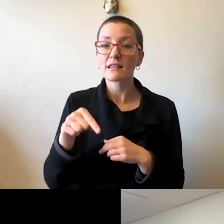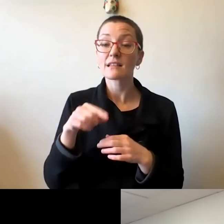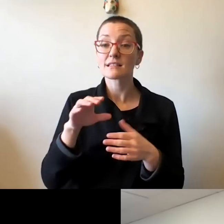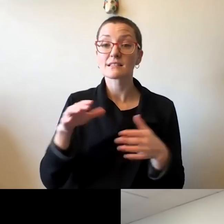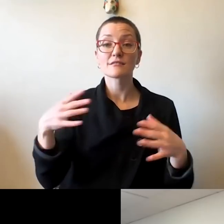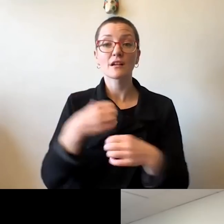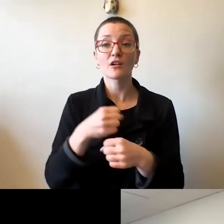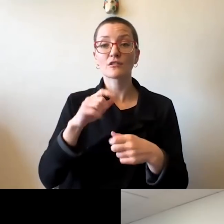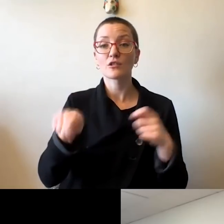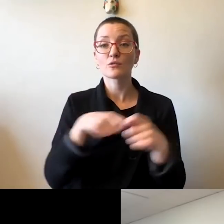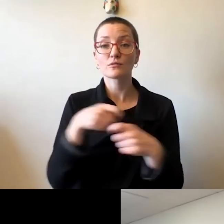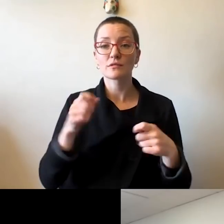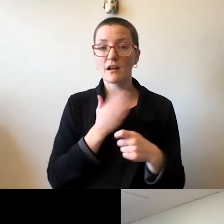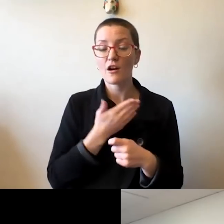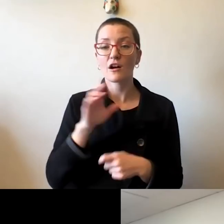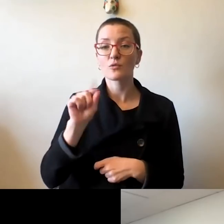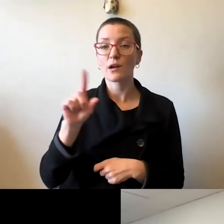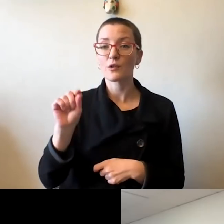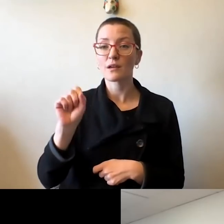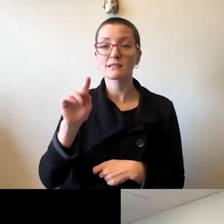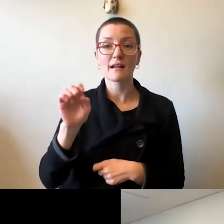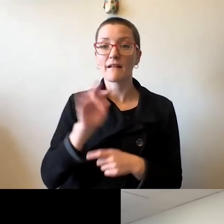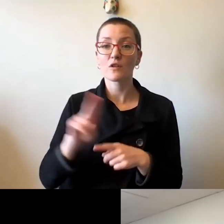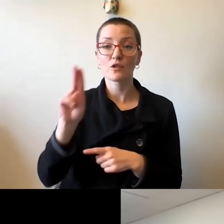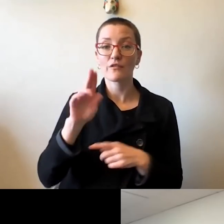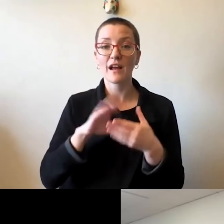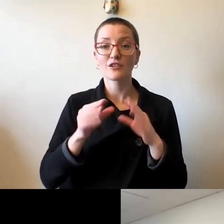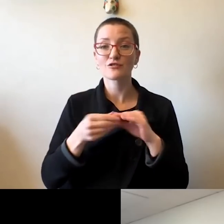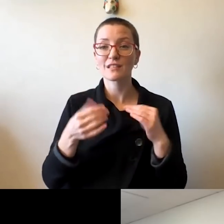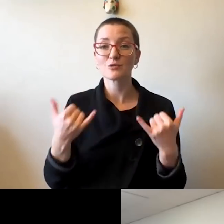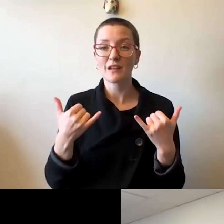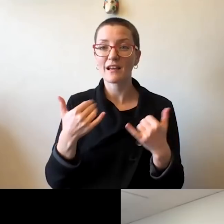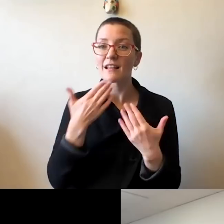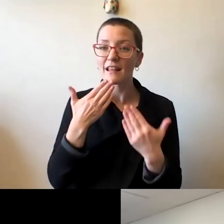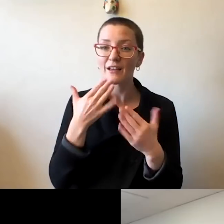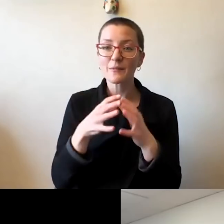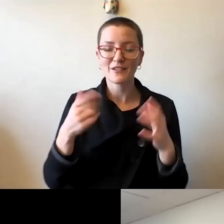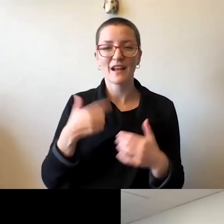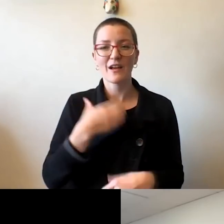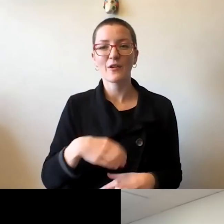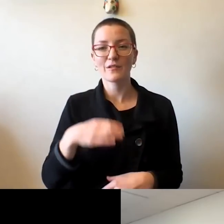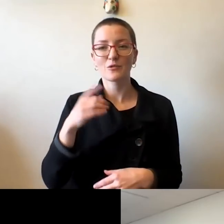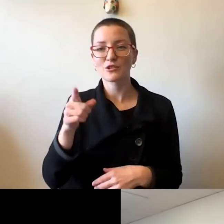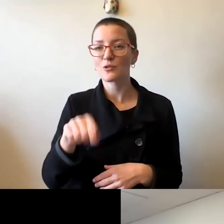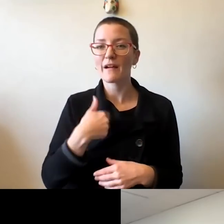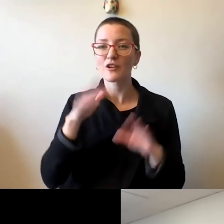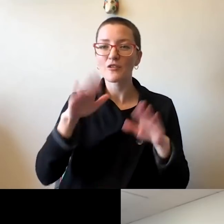of the University event today. Again, thank you all very much. I wish you a very good day and a safe and happy Thanksgiving.